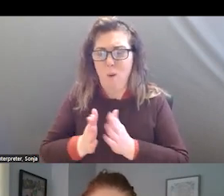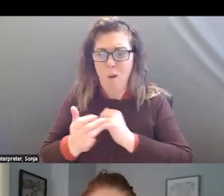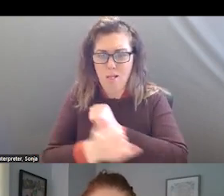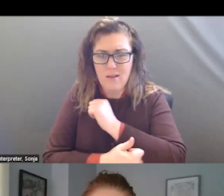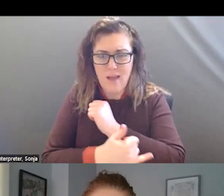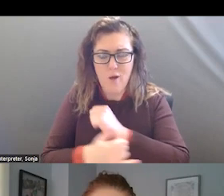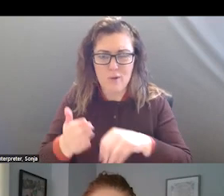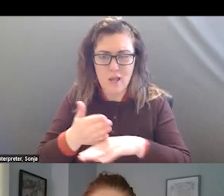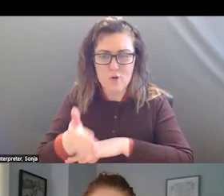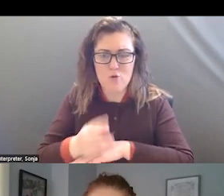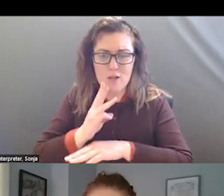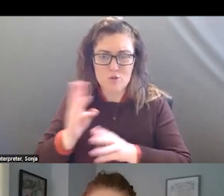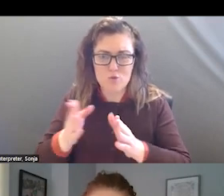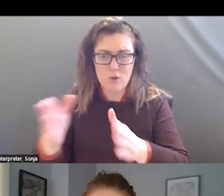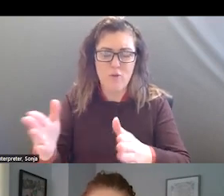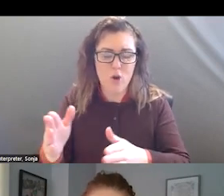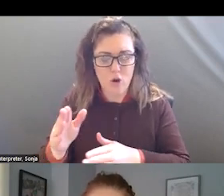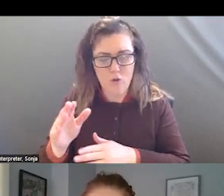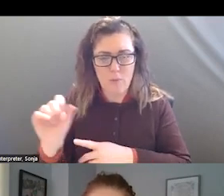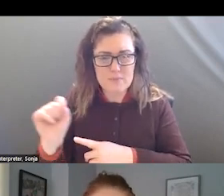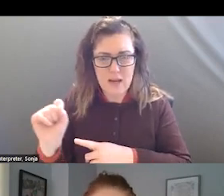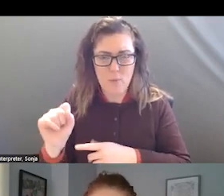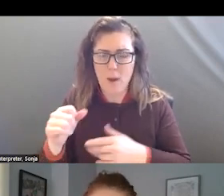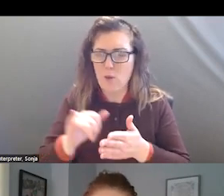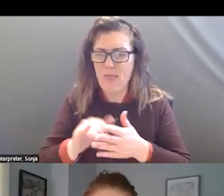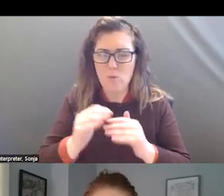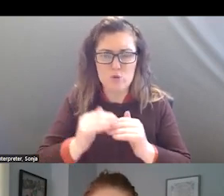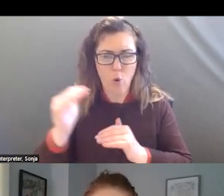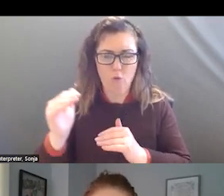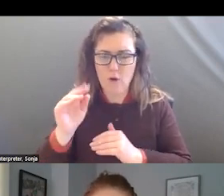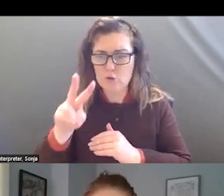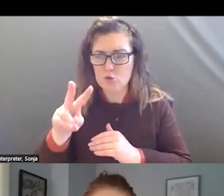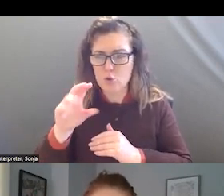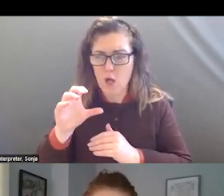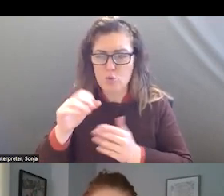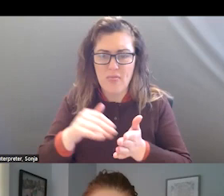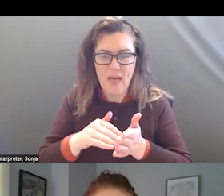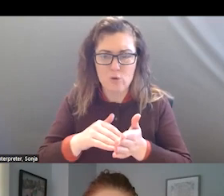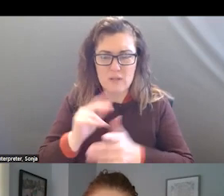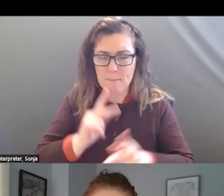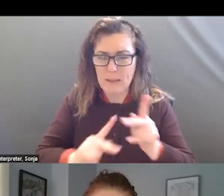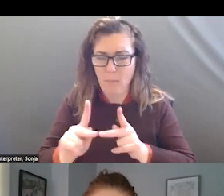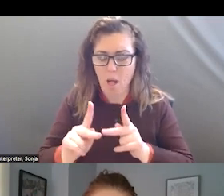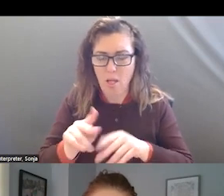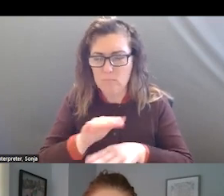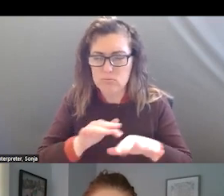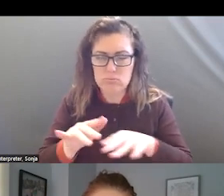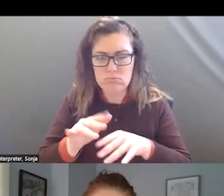THE RIVER FROM SACRAMENTO AND WE ARE TRYING TO FIGURE OUT THE CRISIS